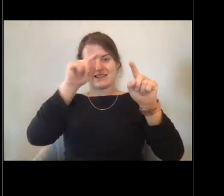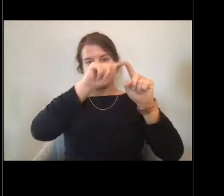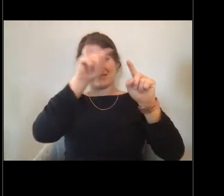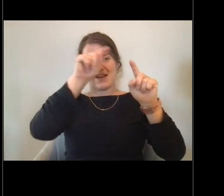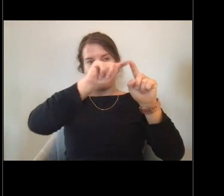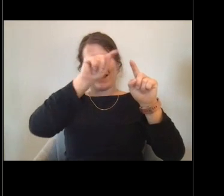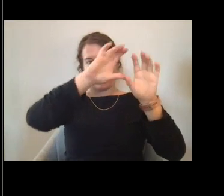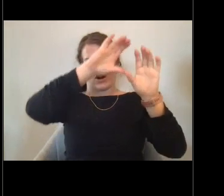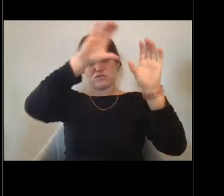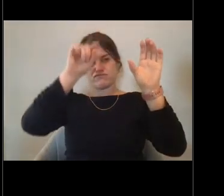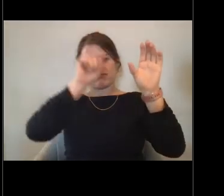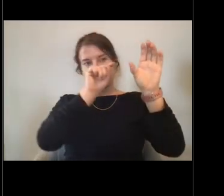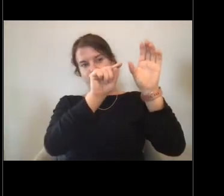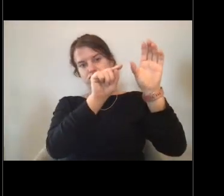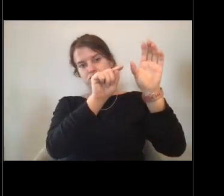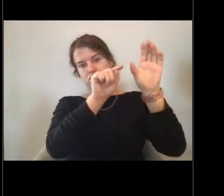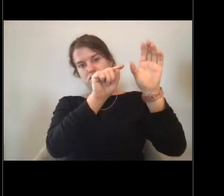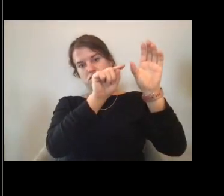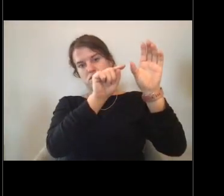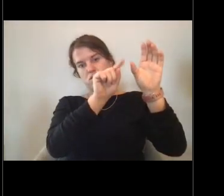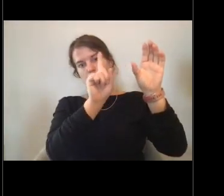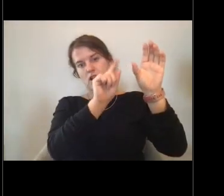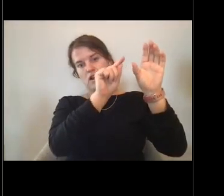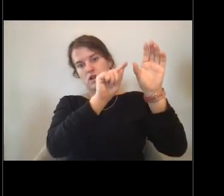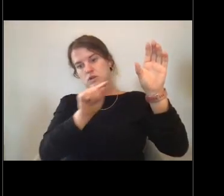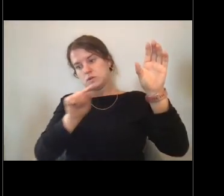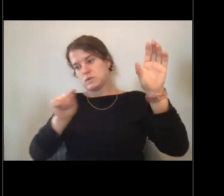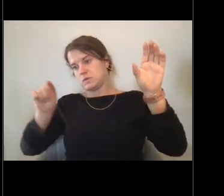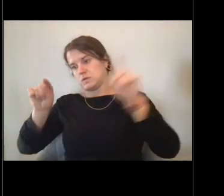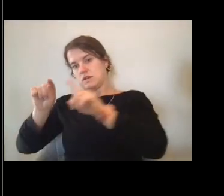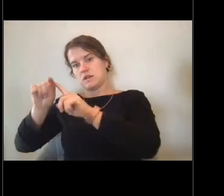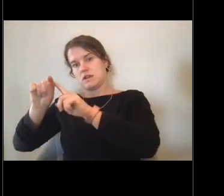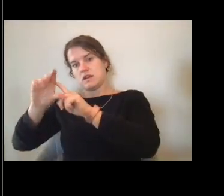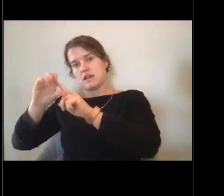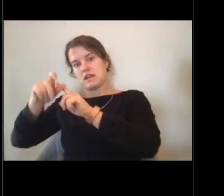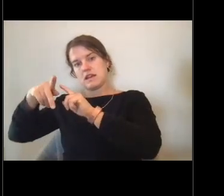my cursor over to Cape Spencer, which is right here